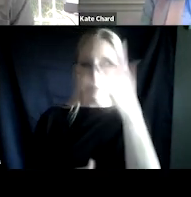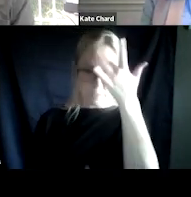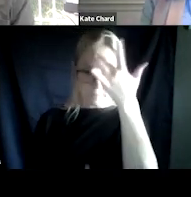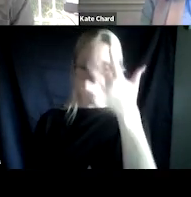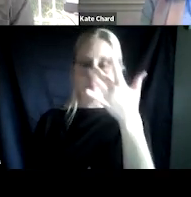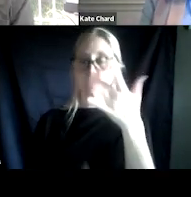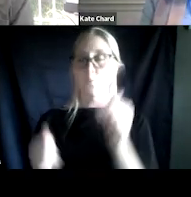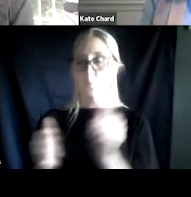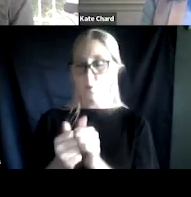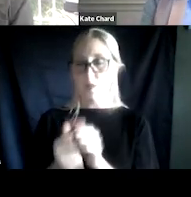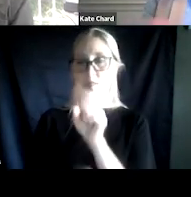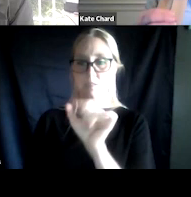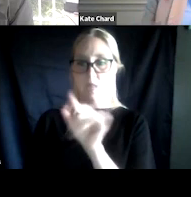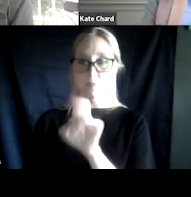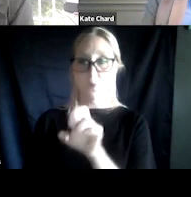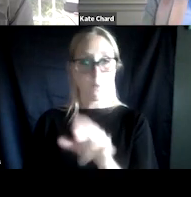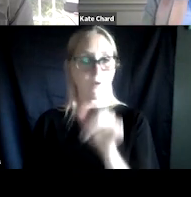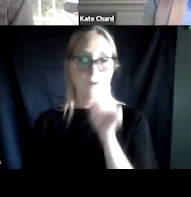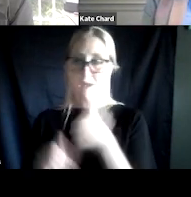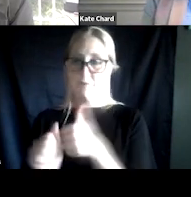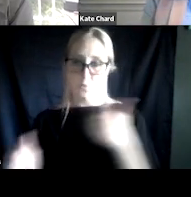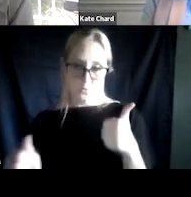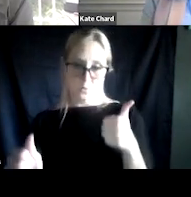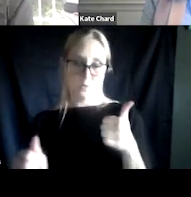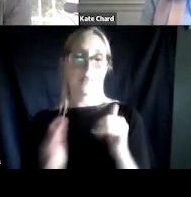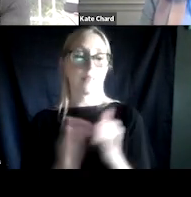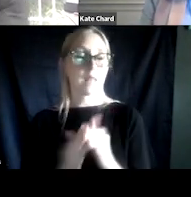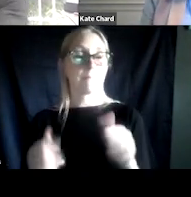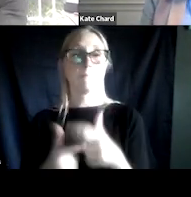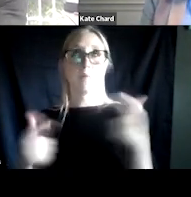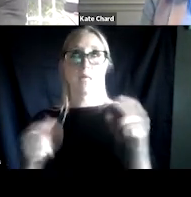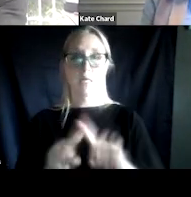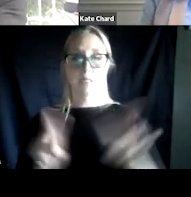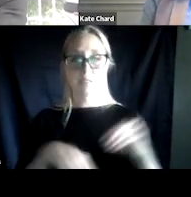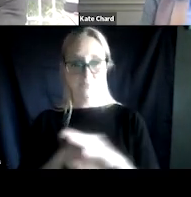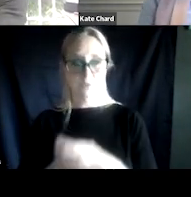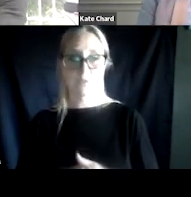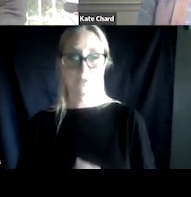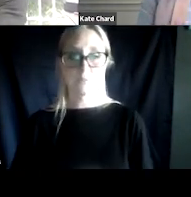And that's a huge difference. And absolute huge difference, right? So what can we do?